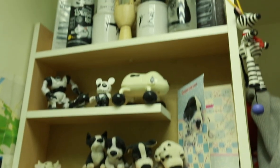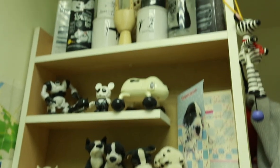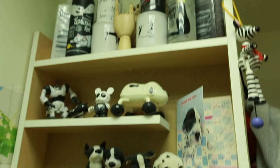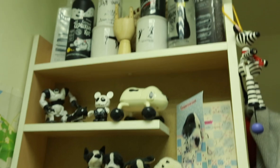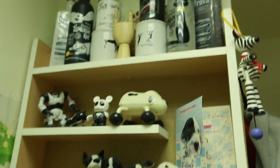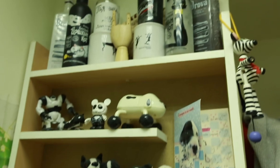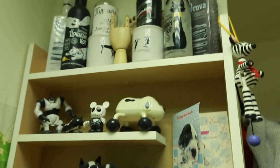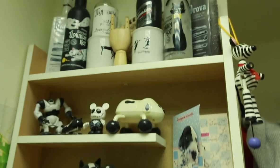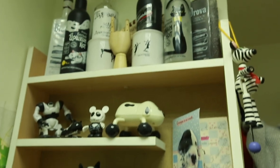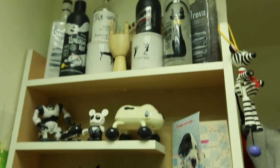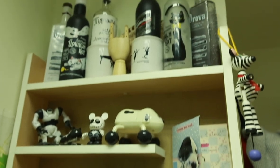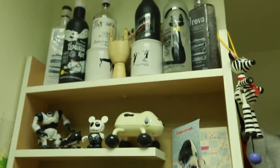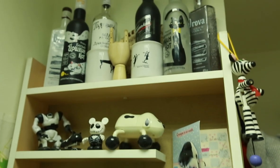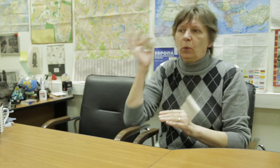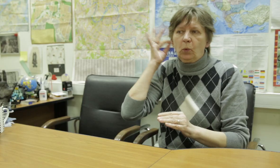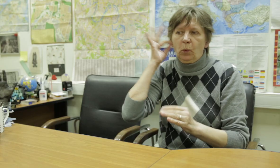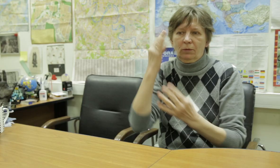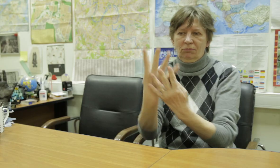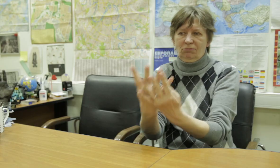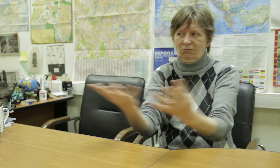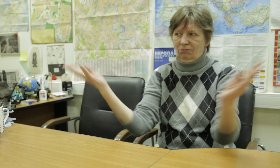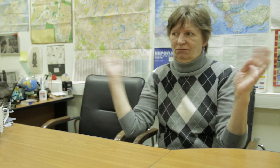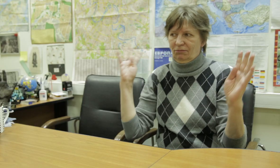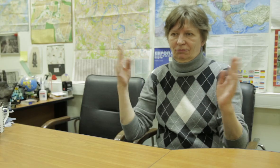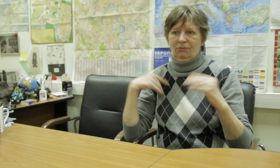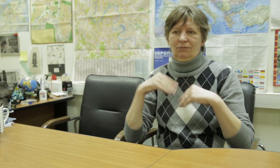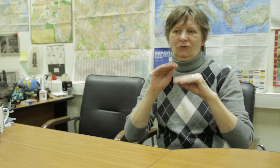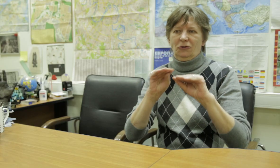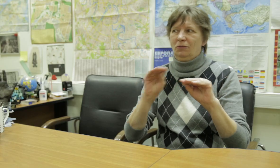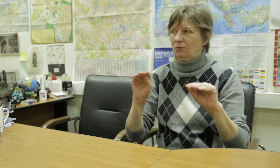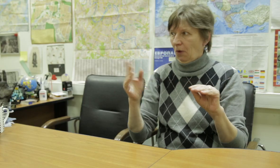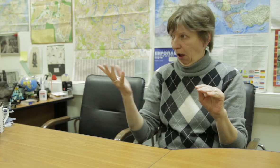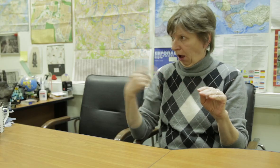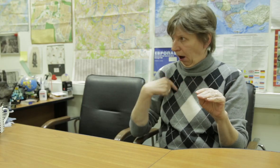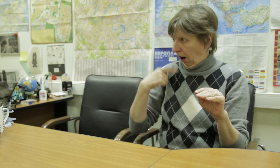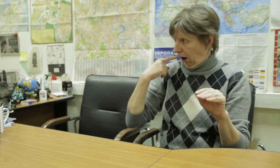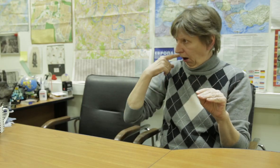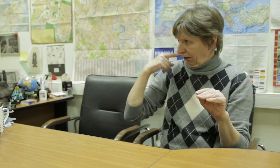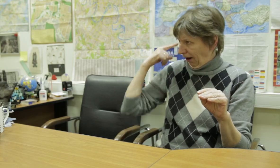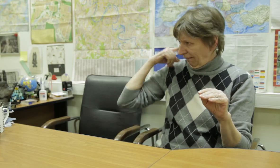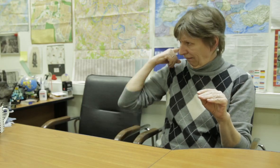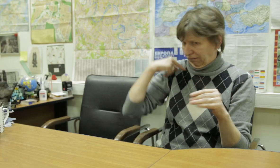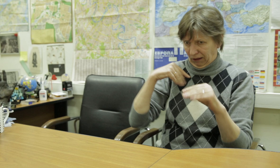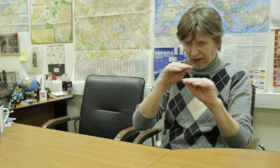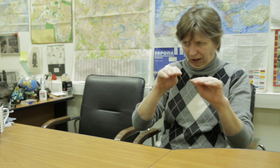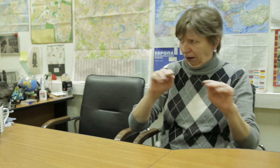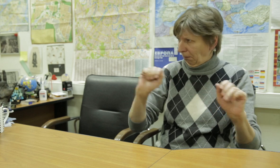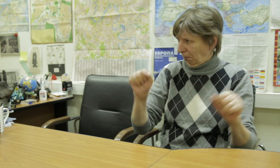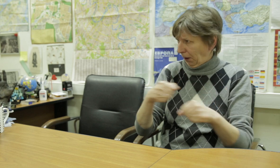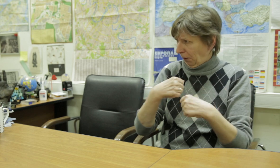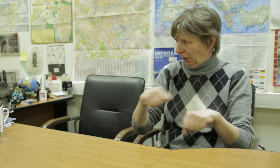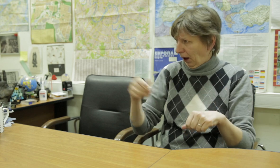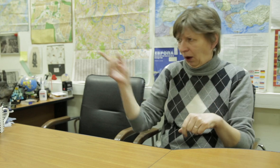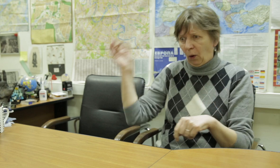If I did not come here, my life would be dull. Arkady: Like the audience, I was very moved